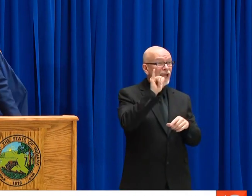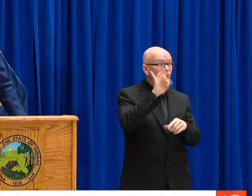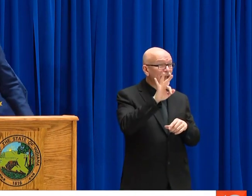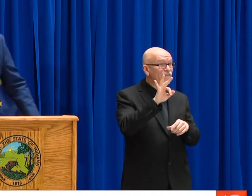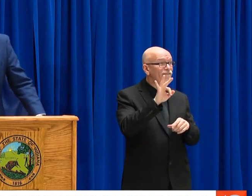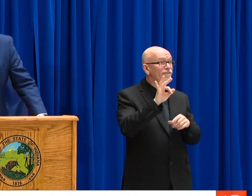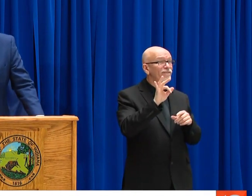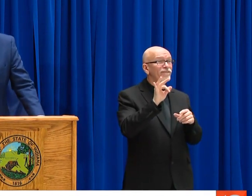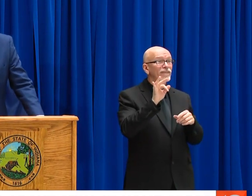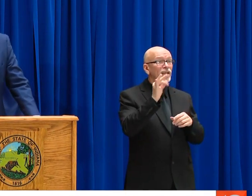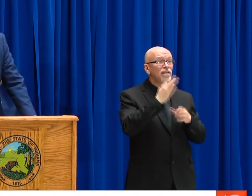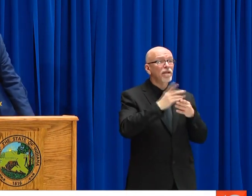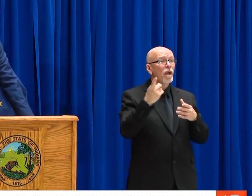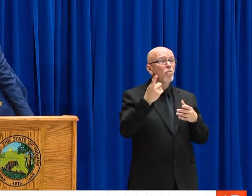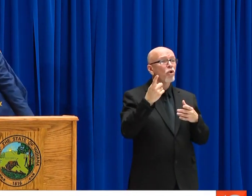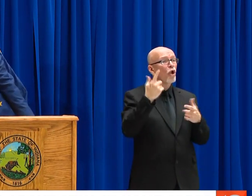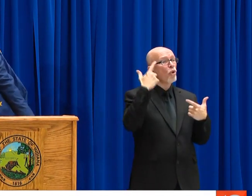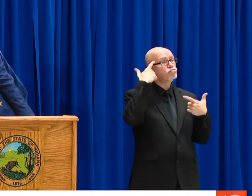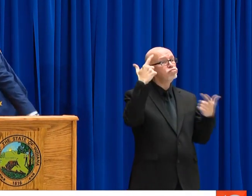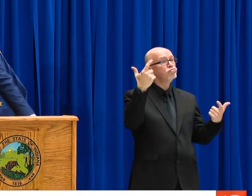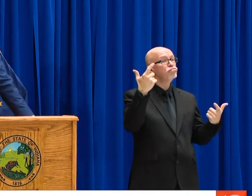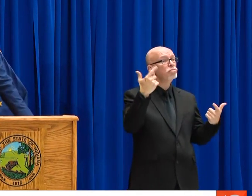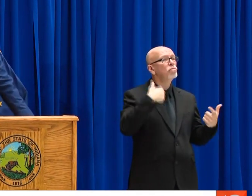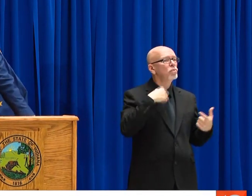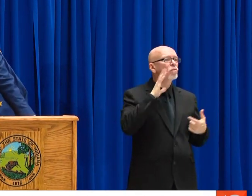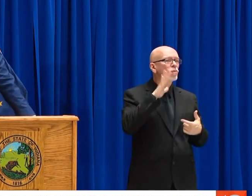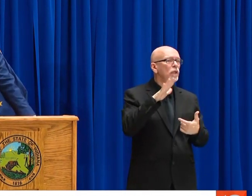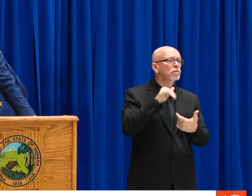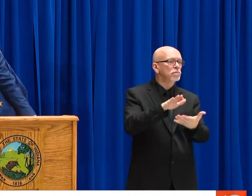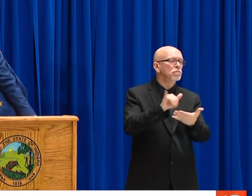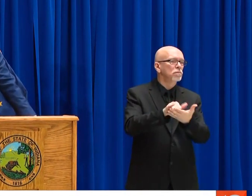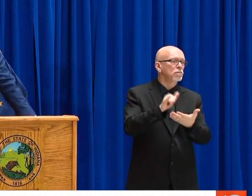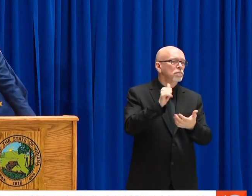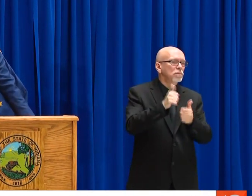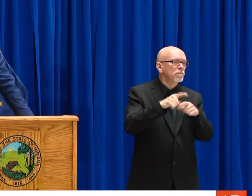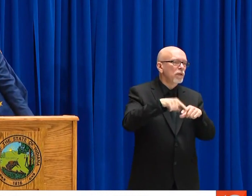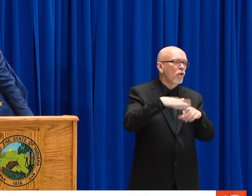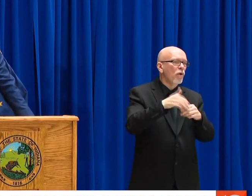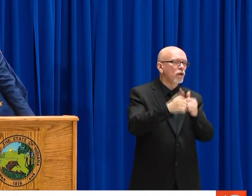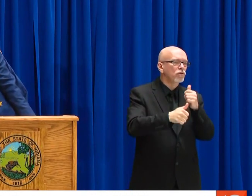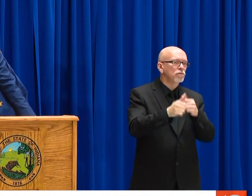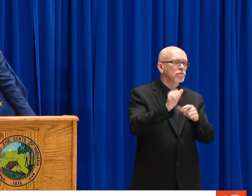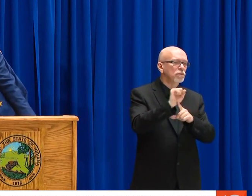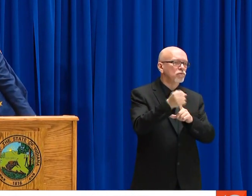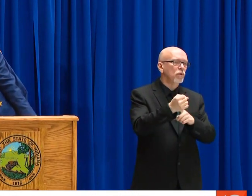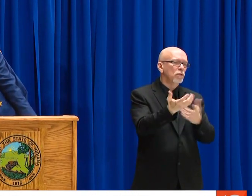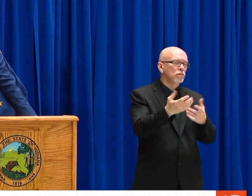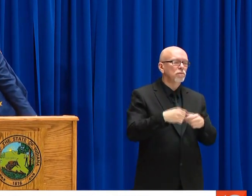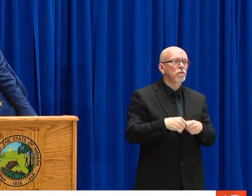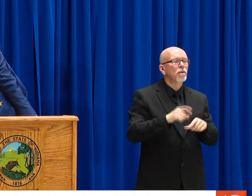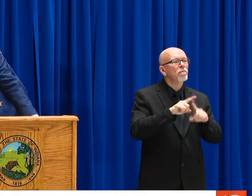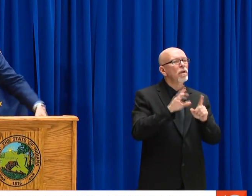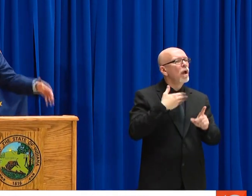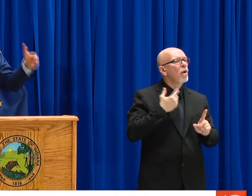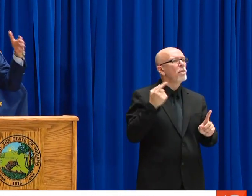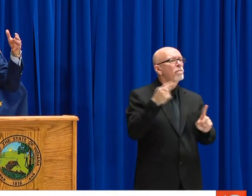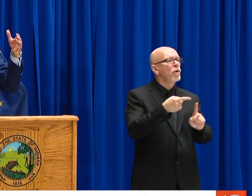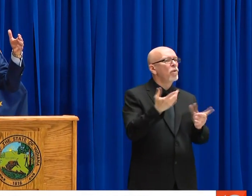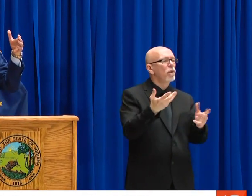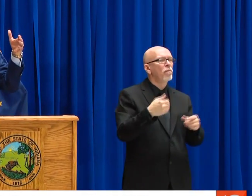TO BE PULLING PEOPLE OVER GOING TO AND FROM WORK. IF WE GET INTO A SITUATION WHERE SOMEONE IS FLAUNTING, WE'LL HAVE